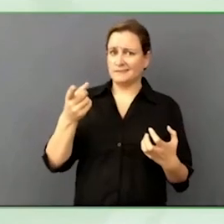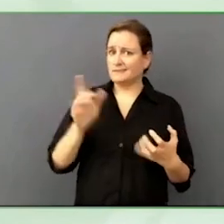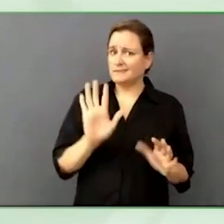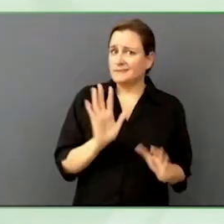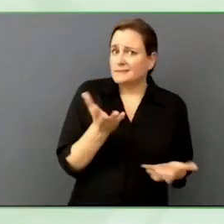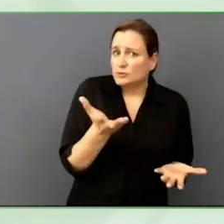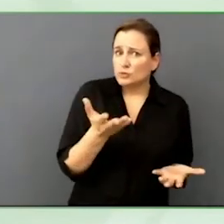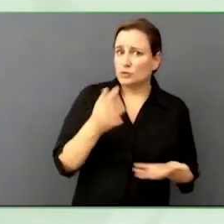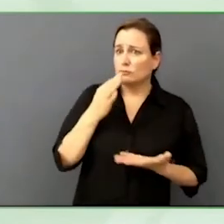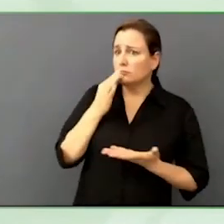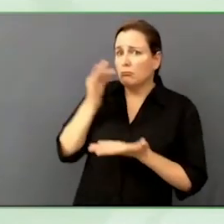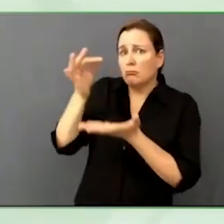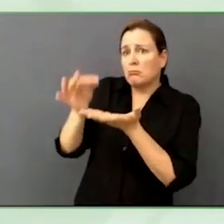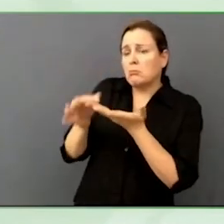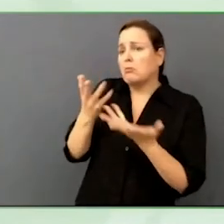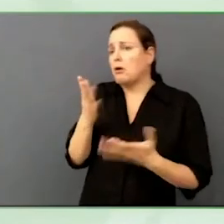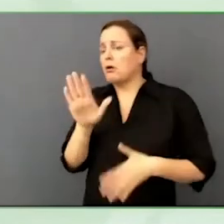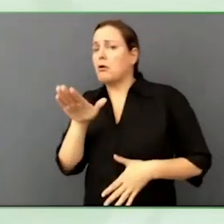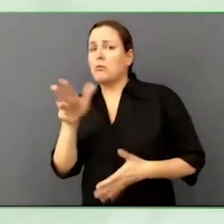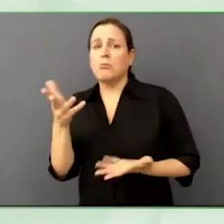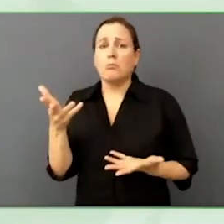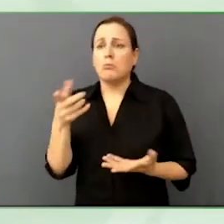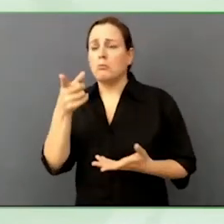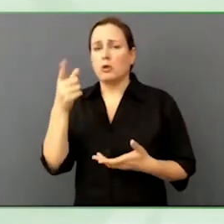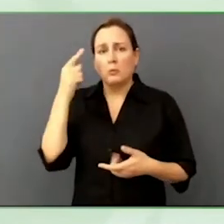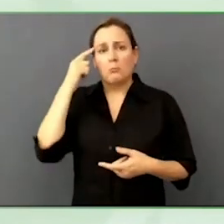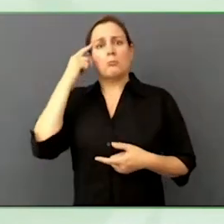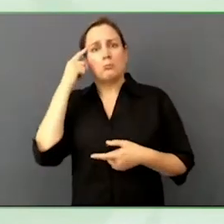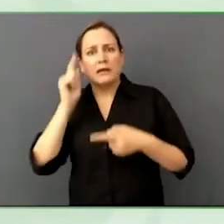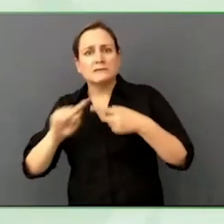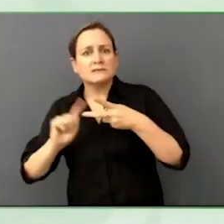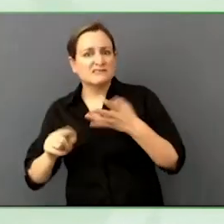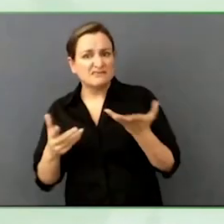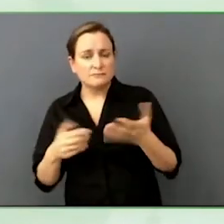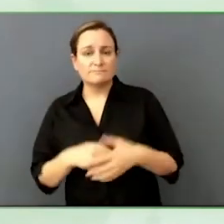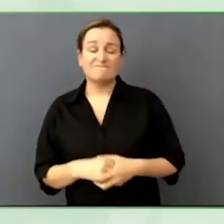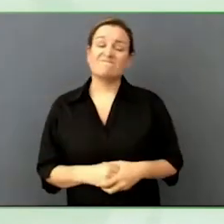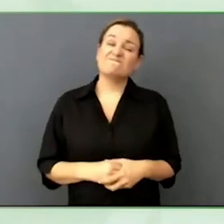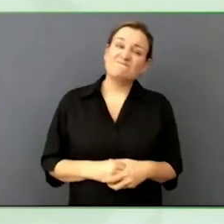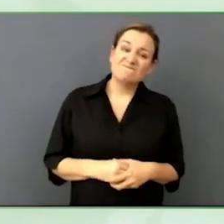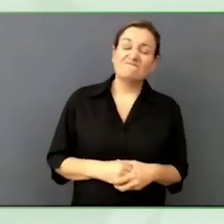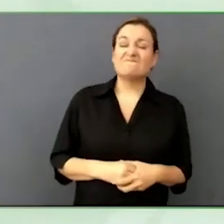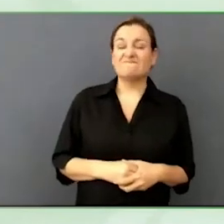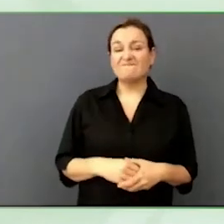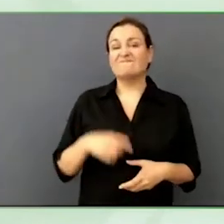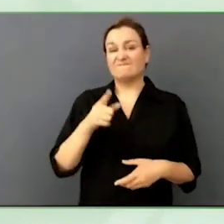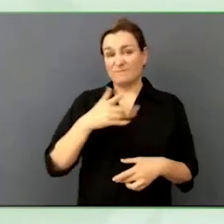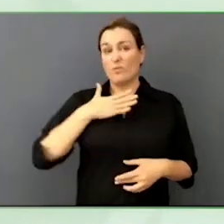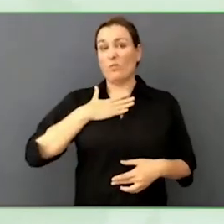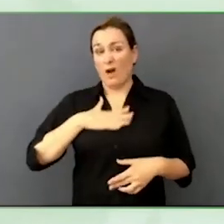If you wanted to be mass marketable, it has to be inclusive and not just accessible.